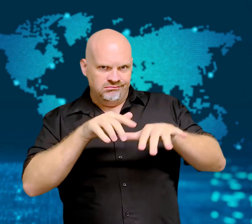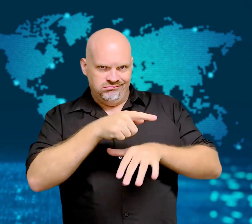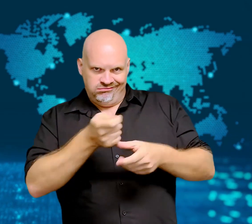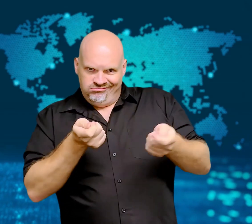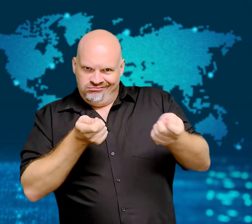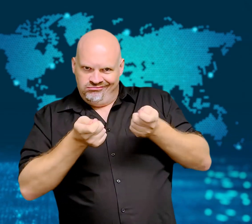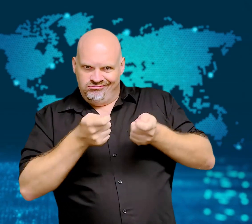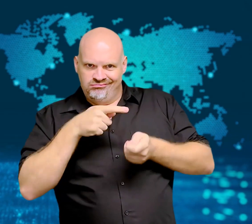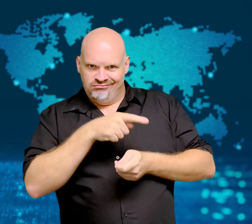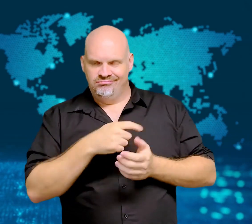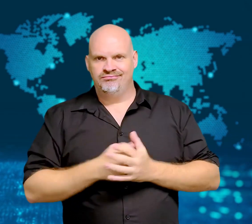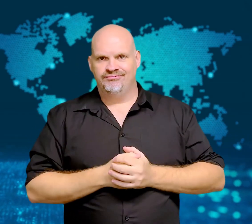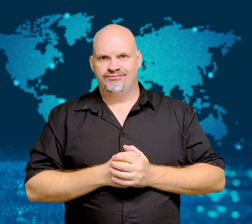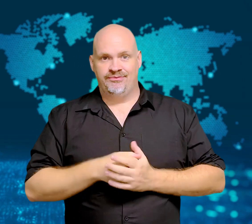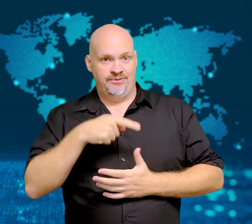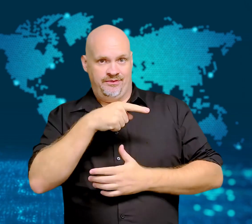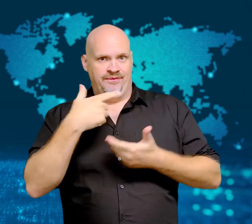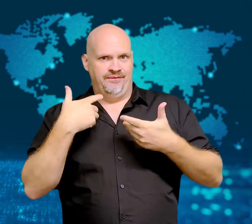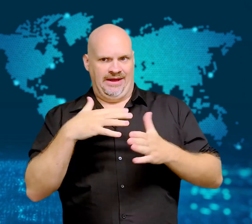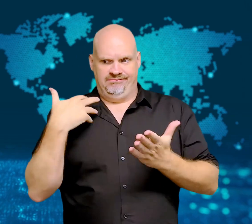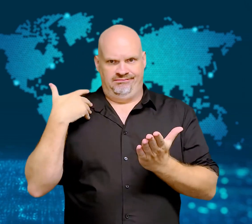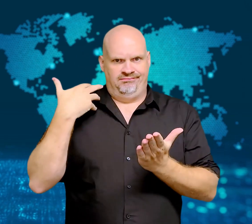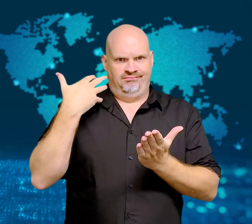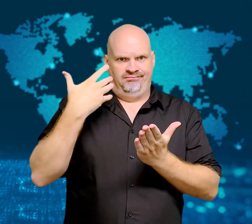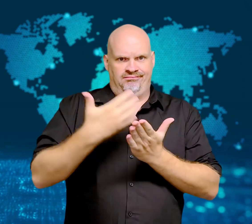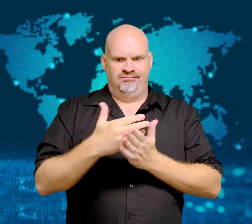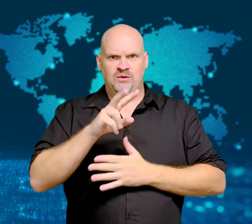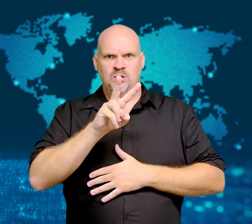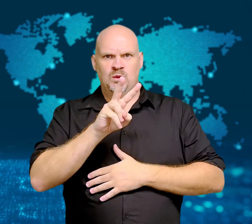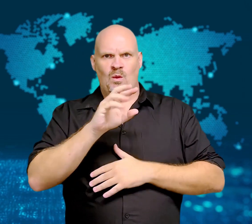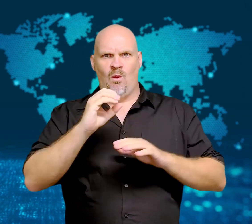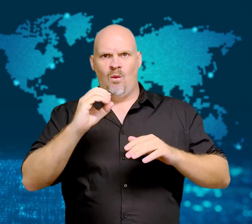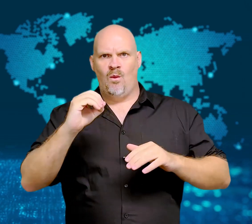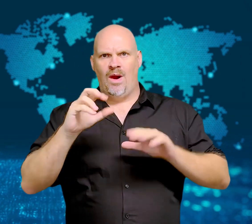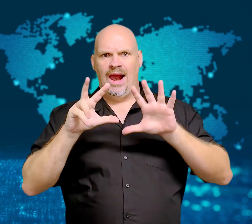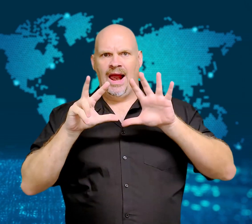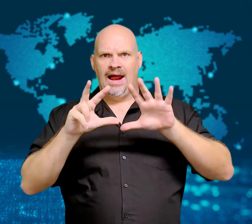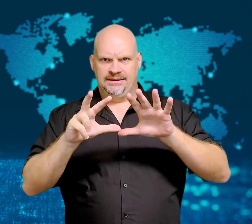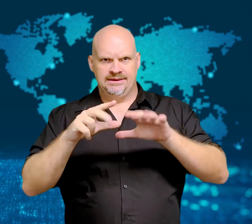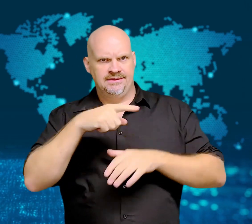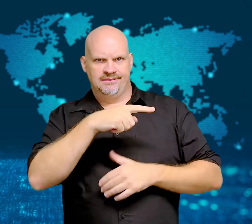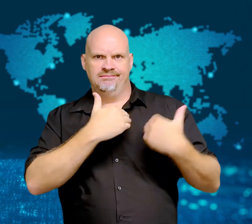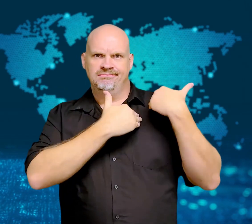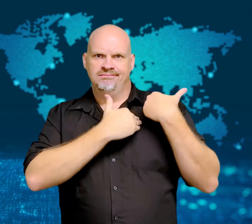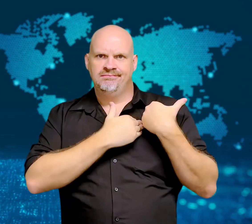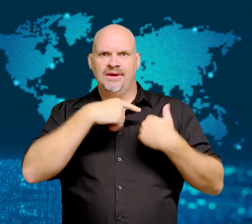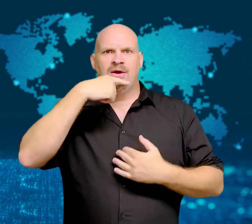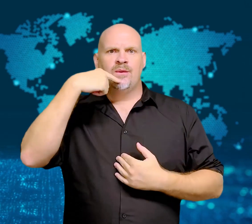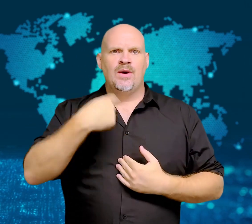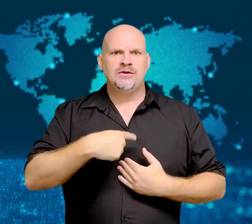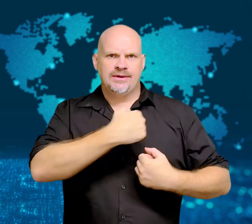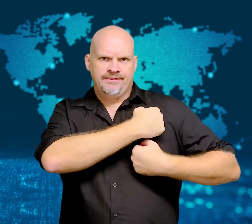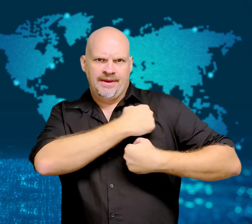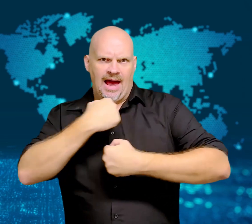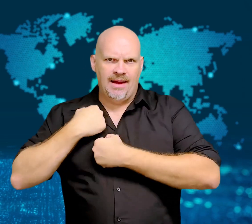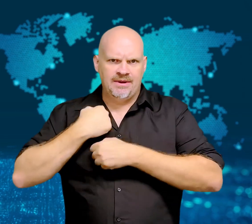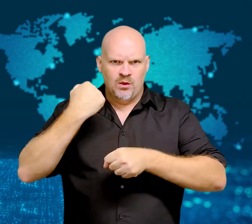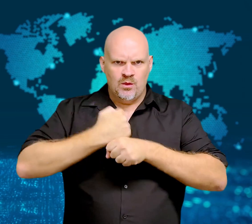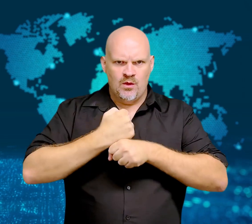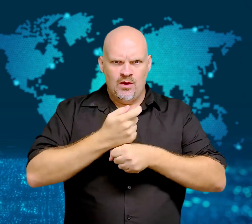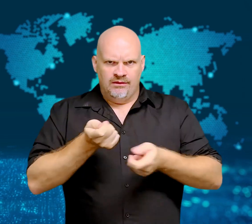He has run the country's military operations since 2008, but has been blamed